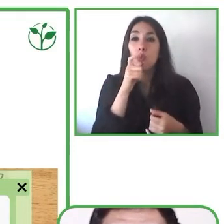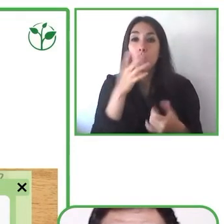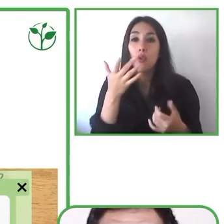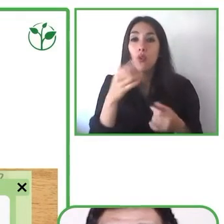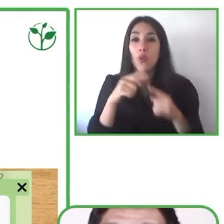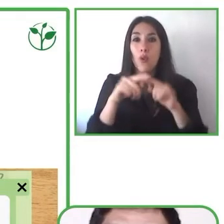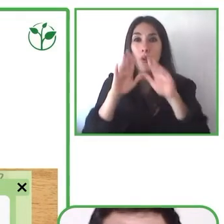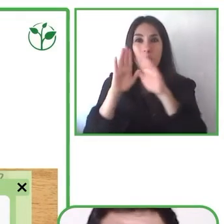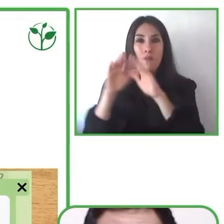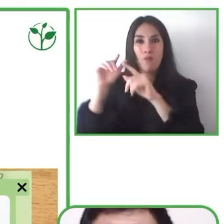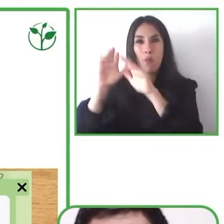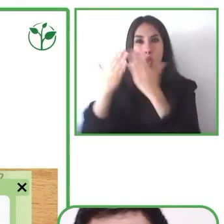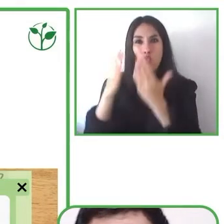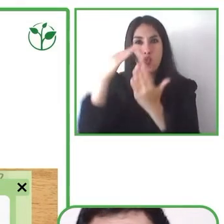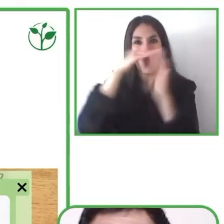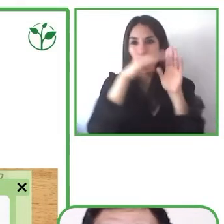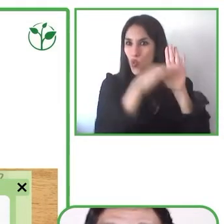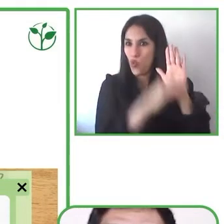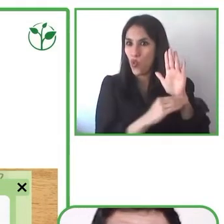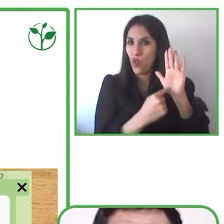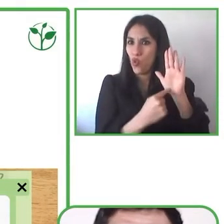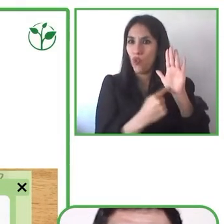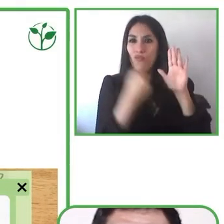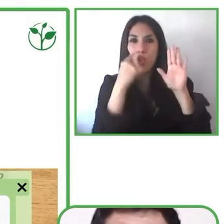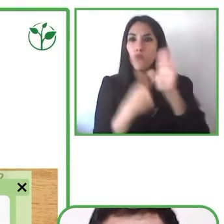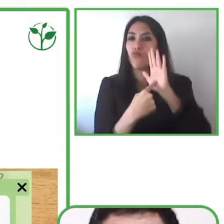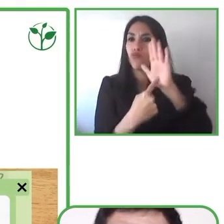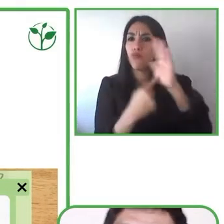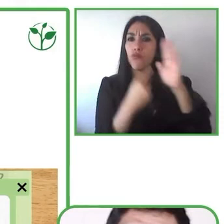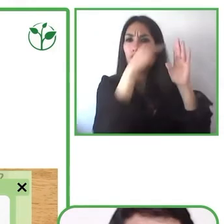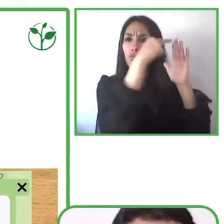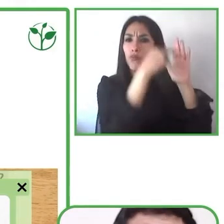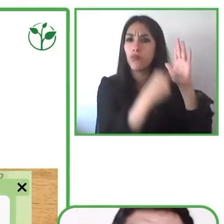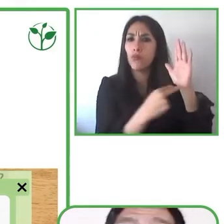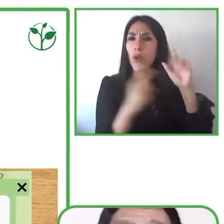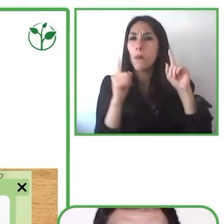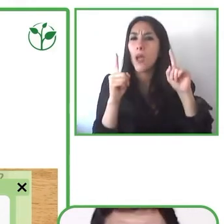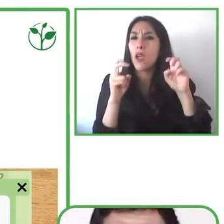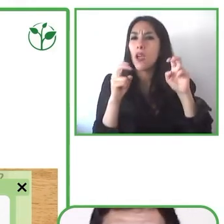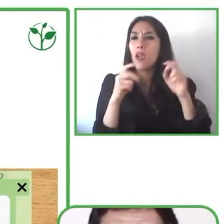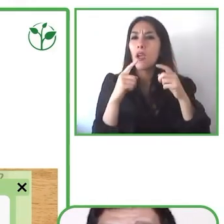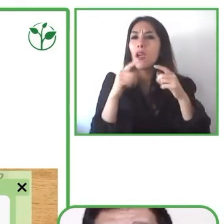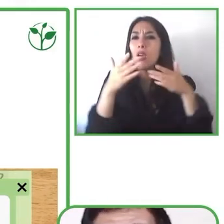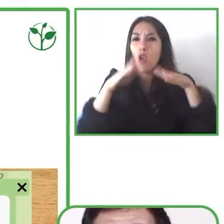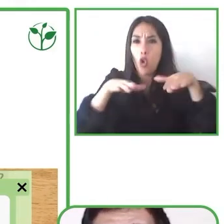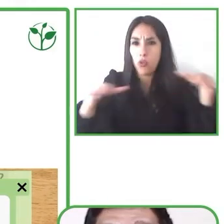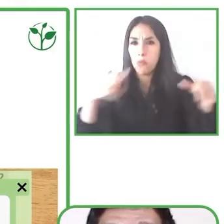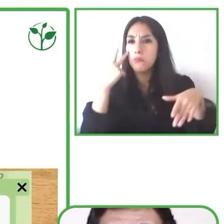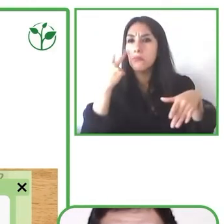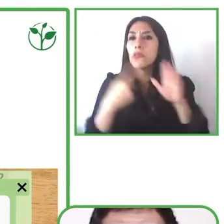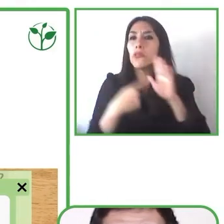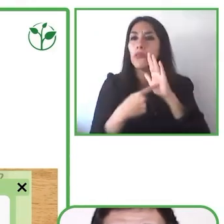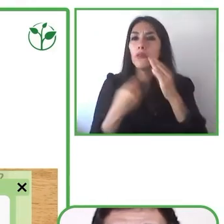calibrated or considered according to the levels in the development of the skills so parents,